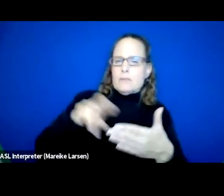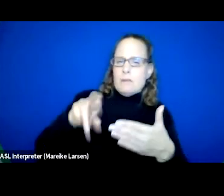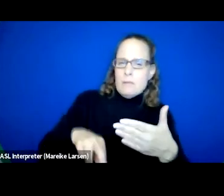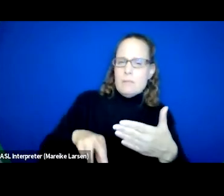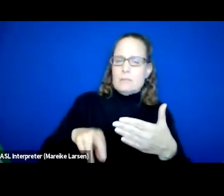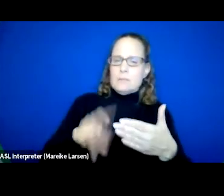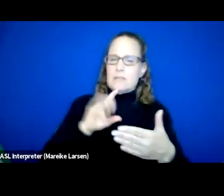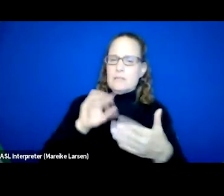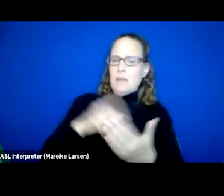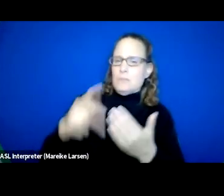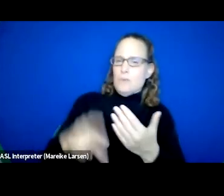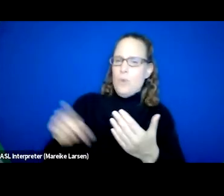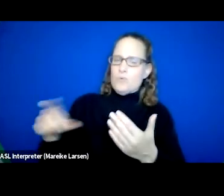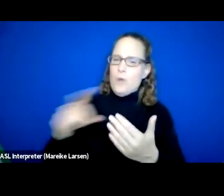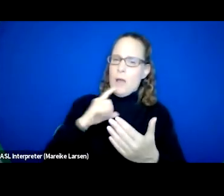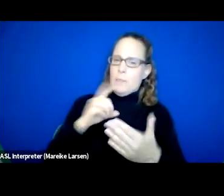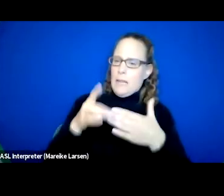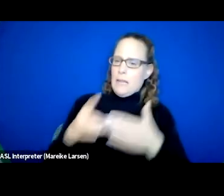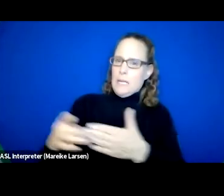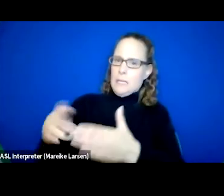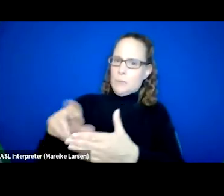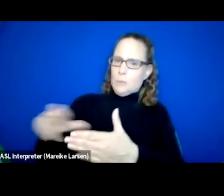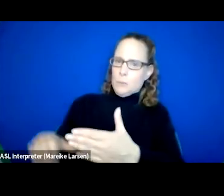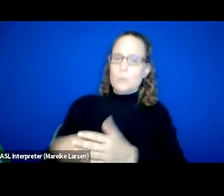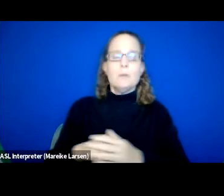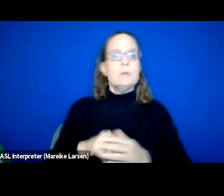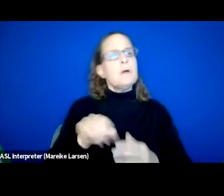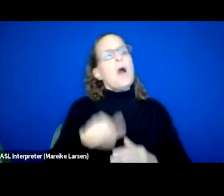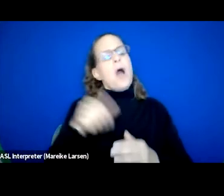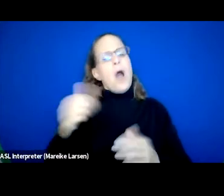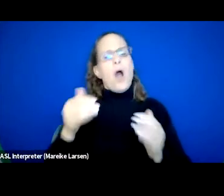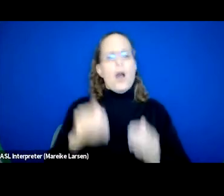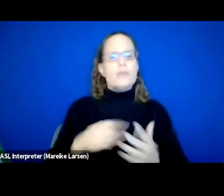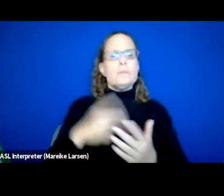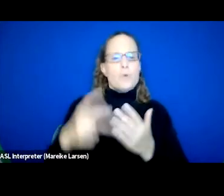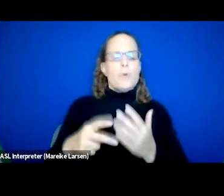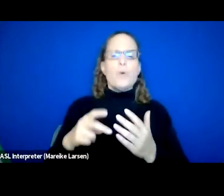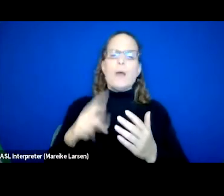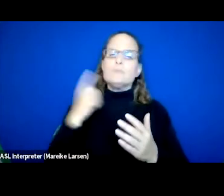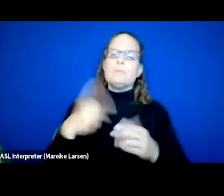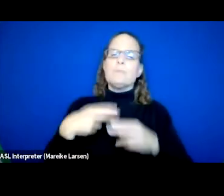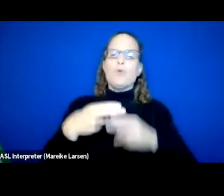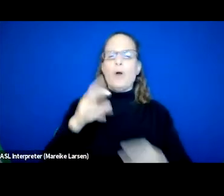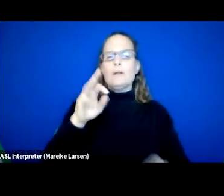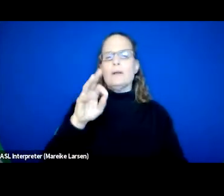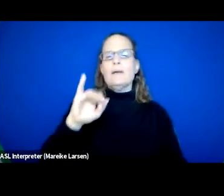And then additionally, some communities do fidelity reviews and fidelity tools are,